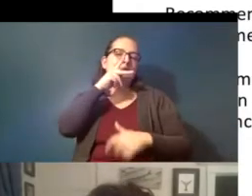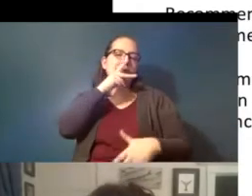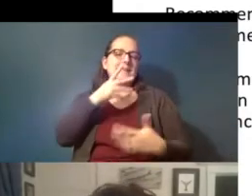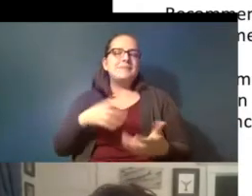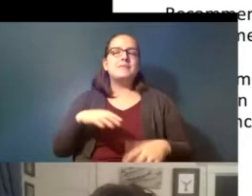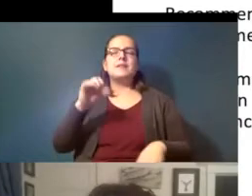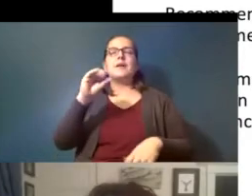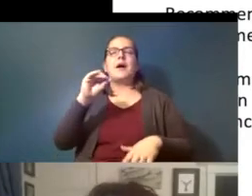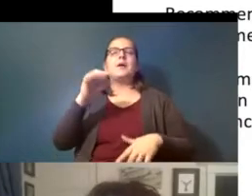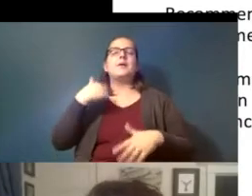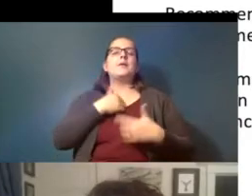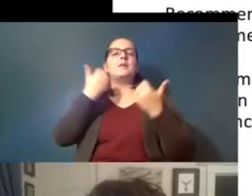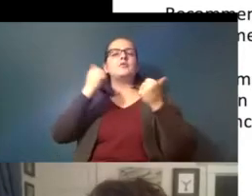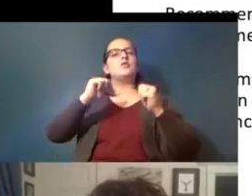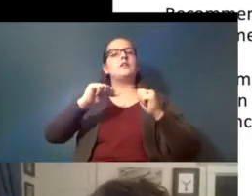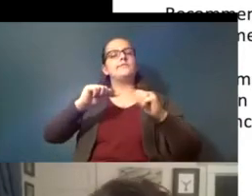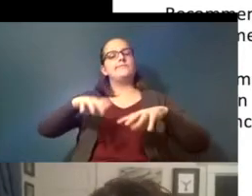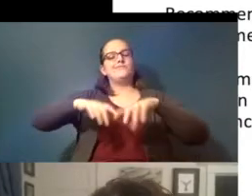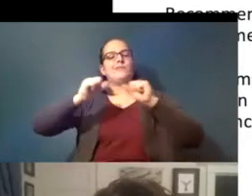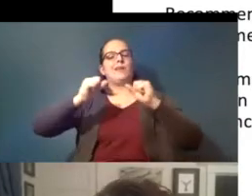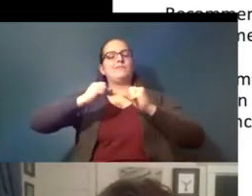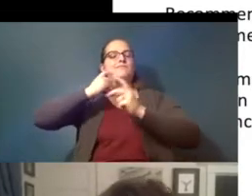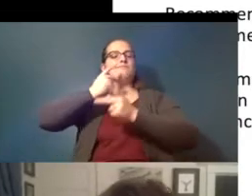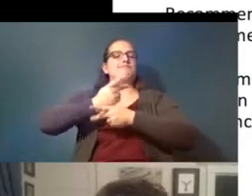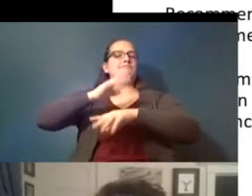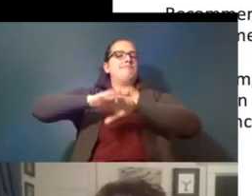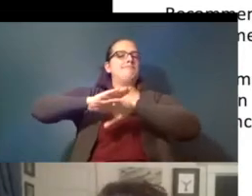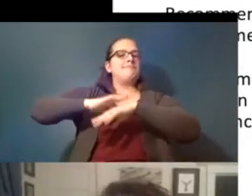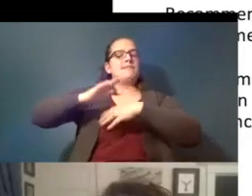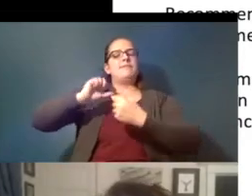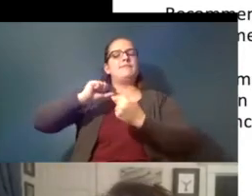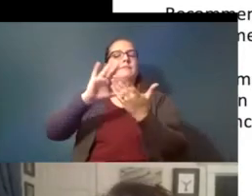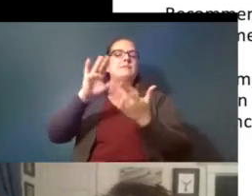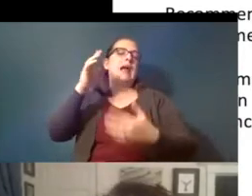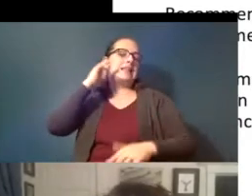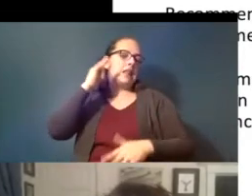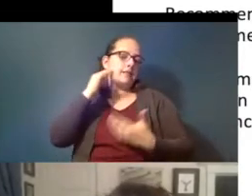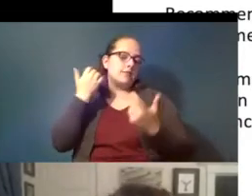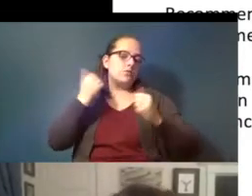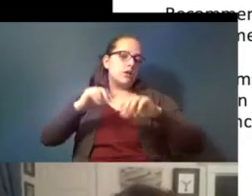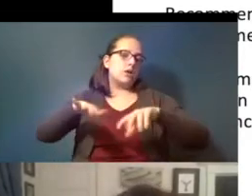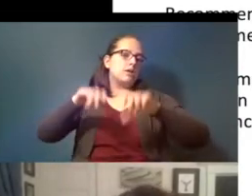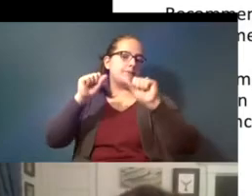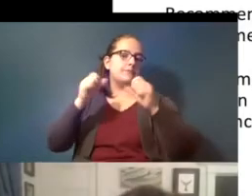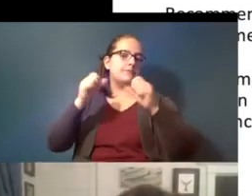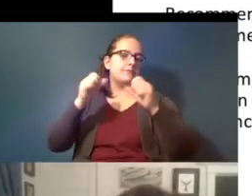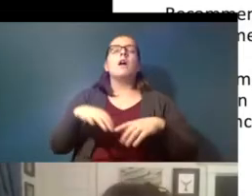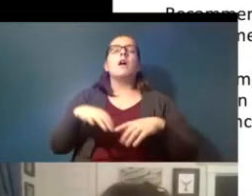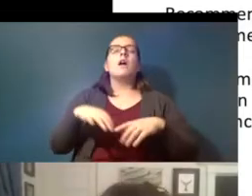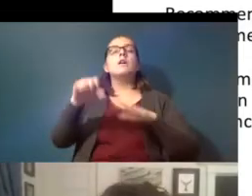trying to take a precautionary approach where california is and the state is being empowered